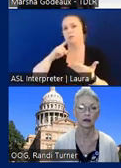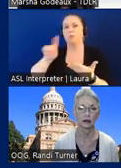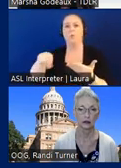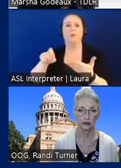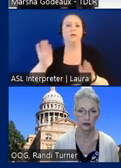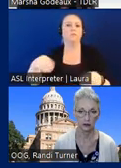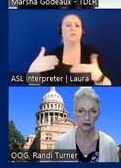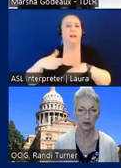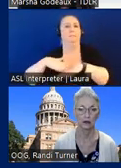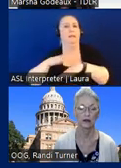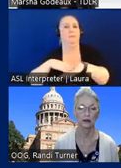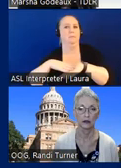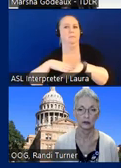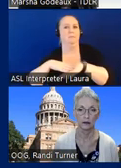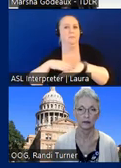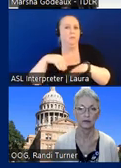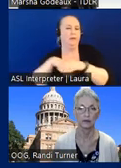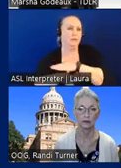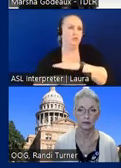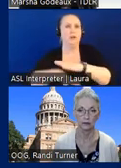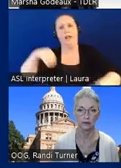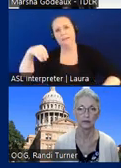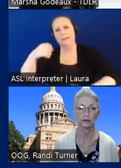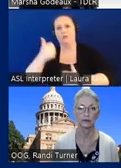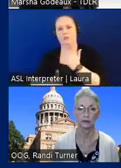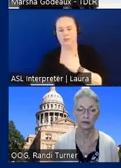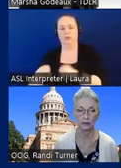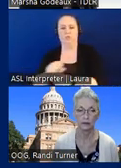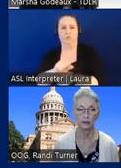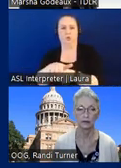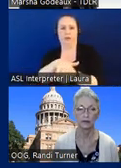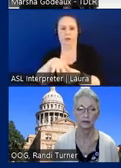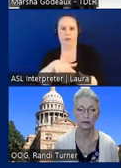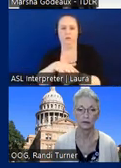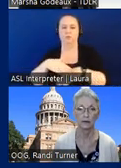approach enter and exit to each employee work area so at a minimum you would have to be able